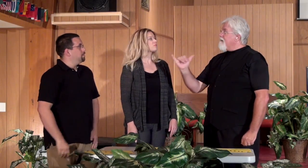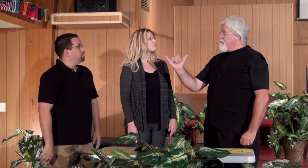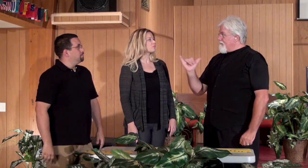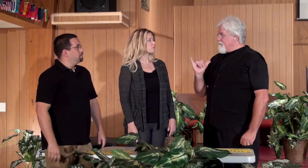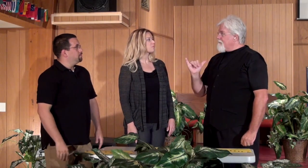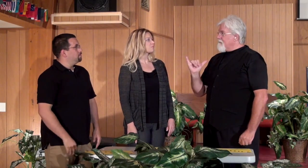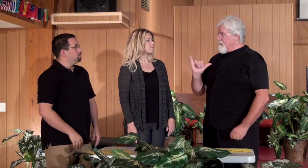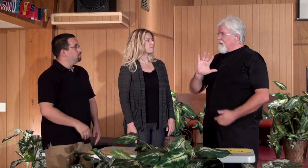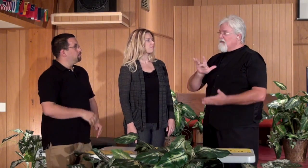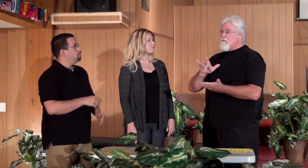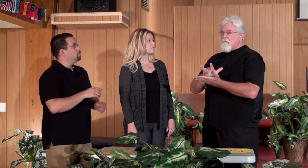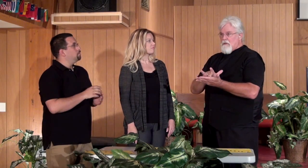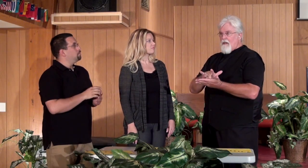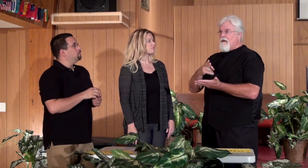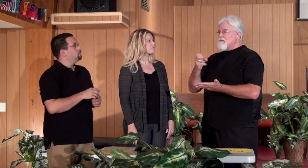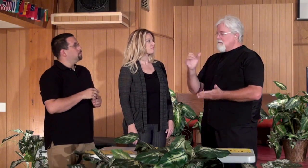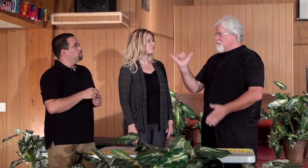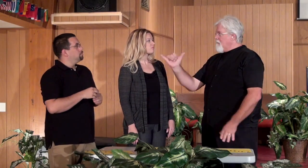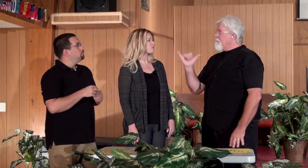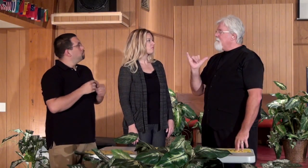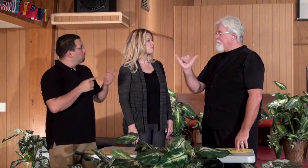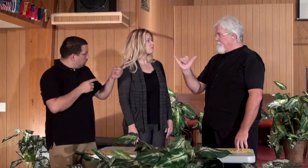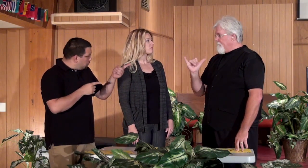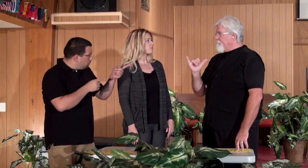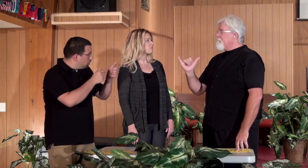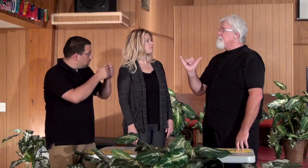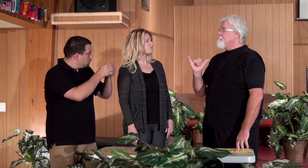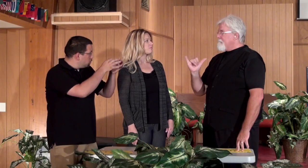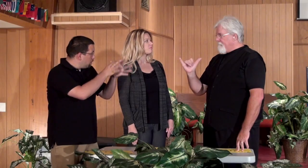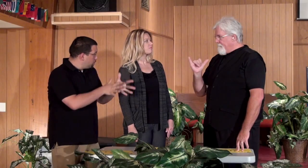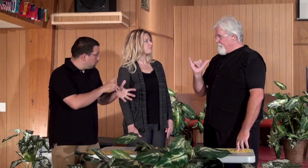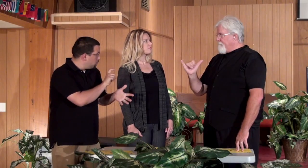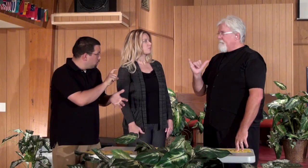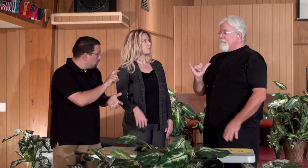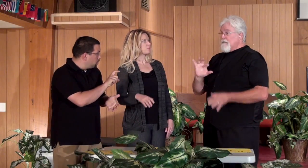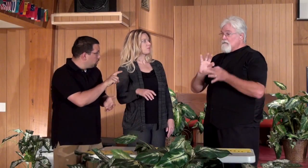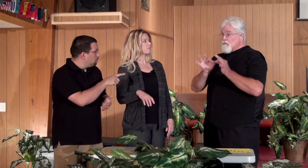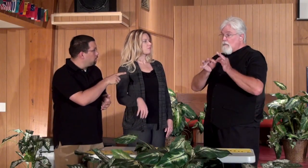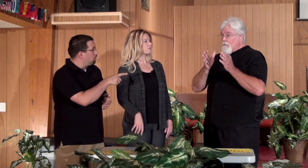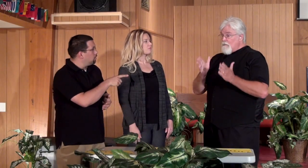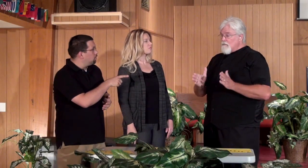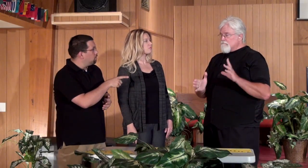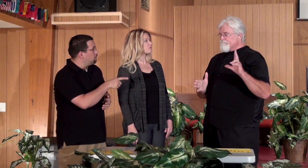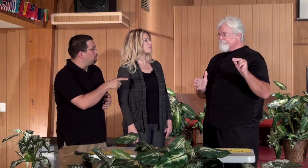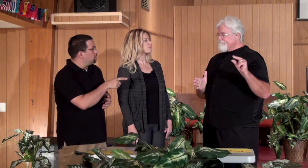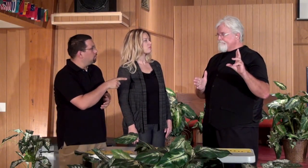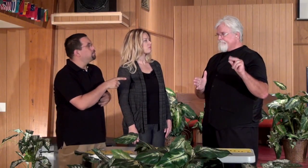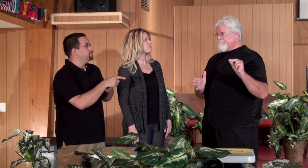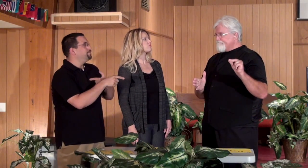Mark: Oh that's just like me middle school and high school. Ryan: Oh you as well, did you have an interpreter? Mark: No interpreter for me